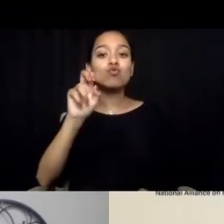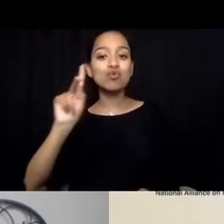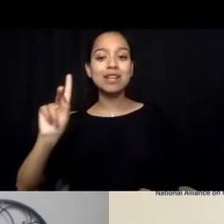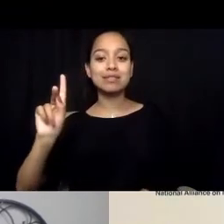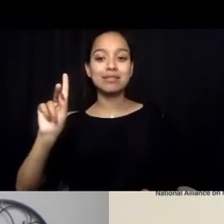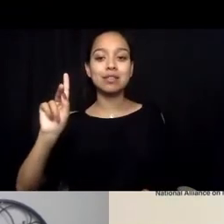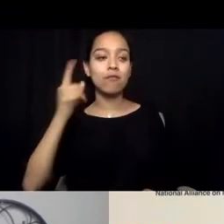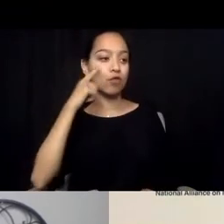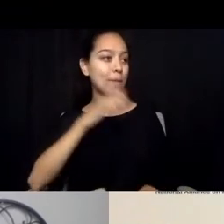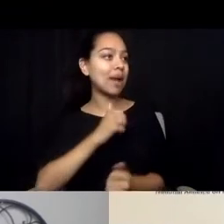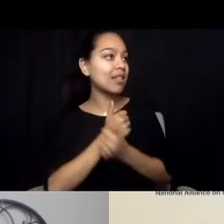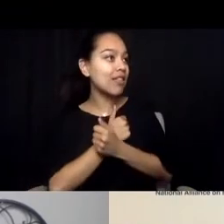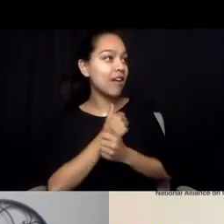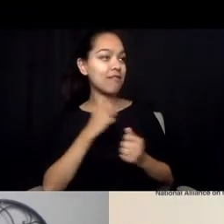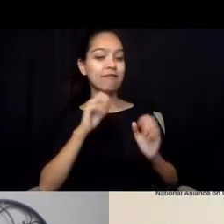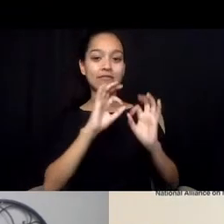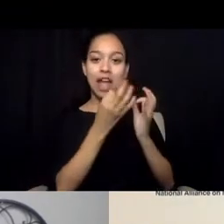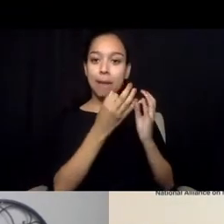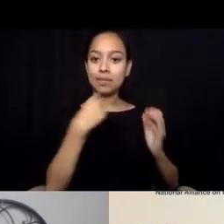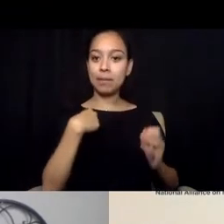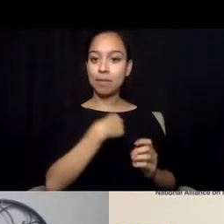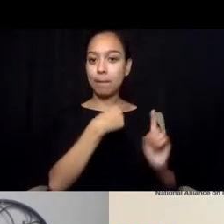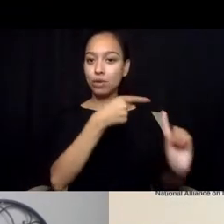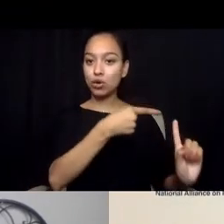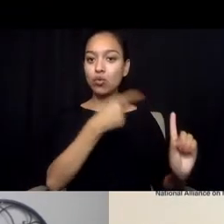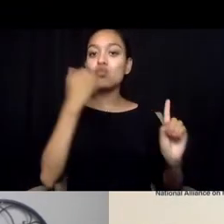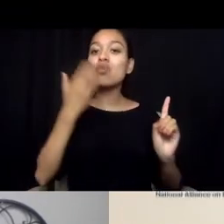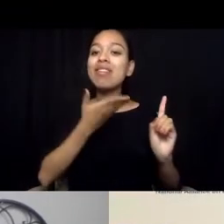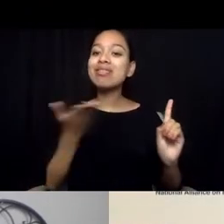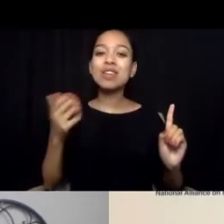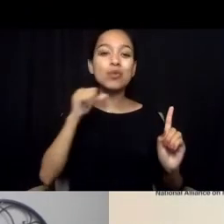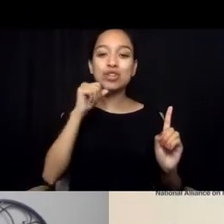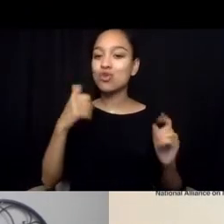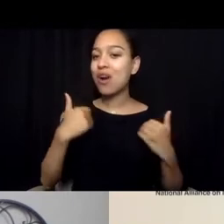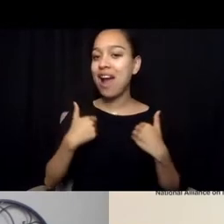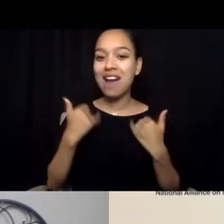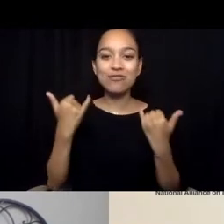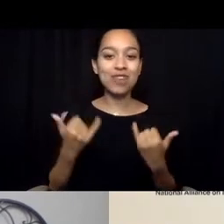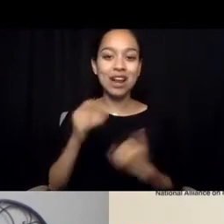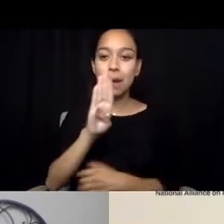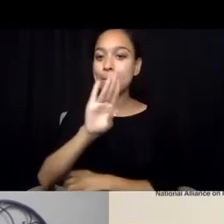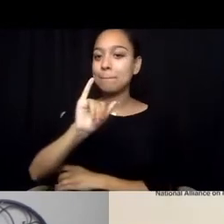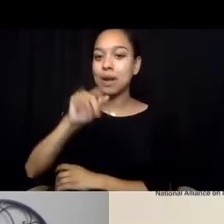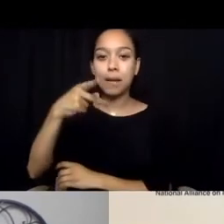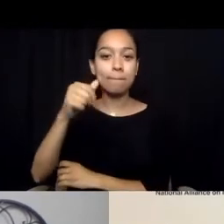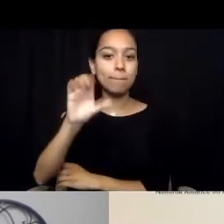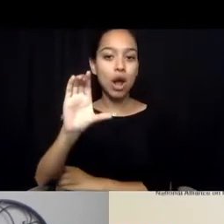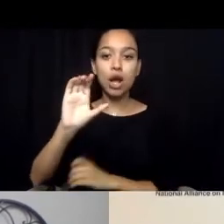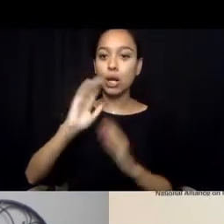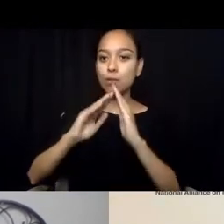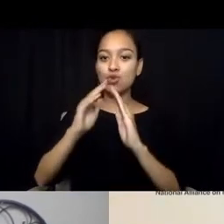One of the things that we don't have in the BIPOC community in terms of this discussion is trust , trust of the system,